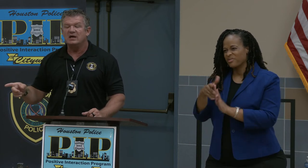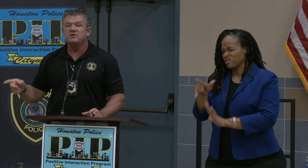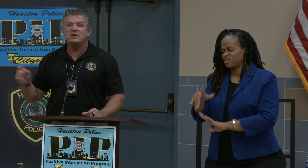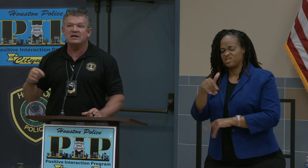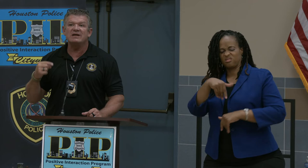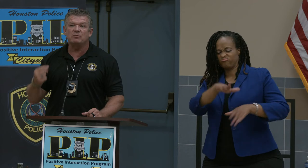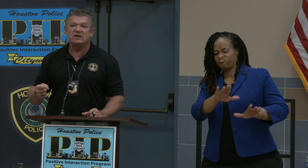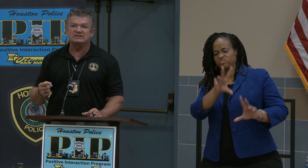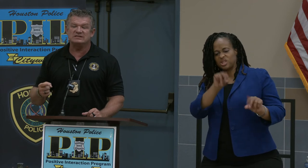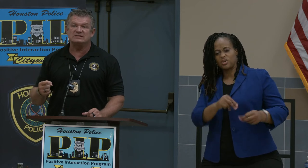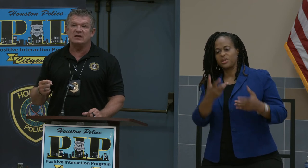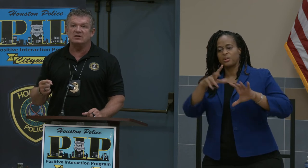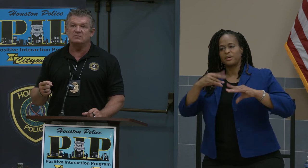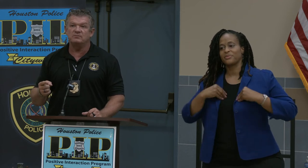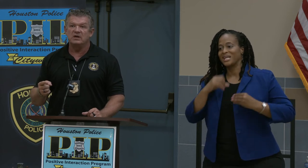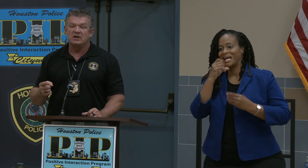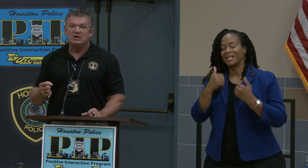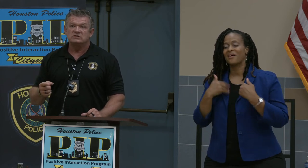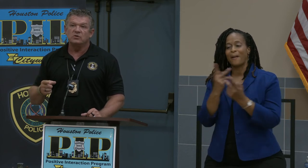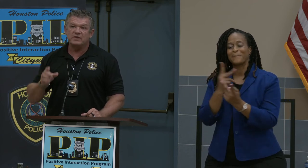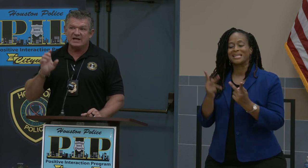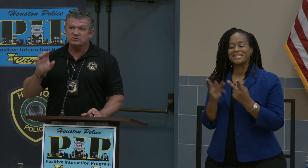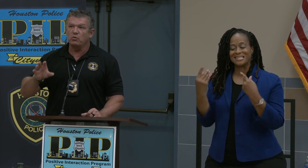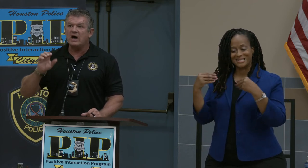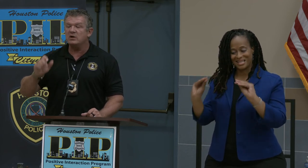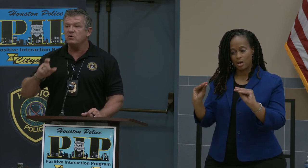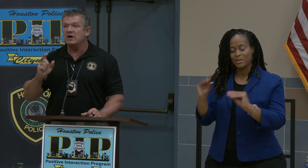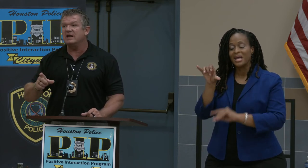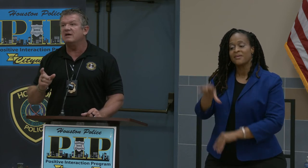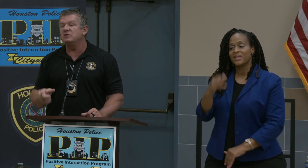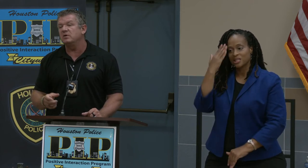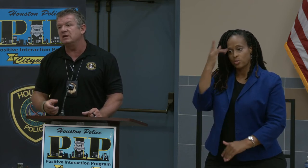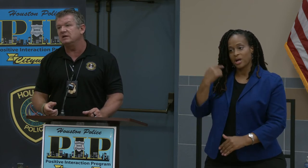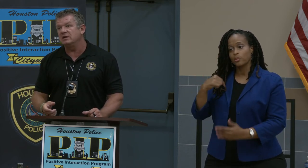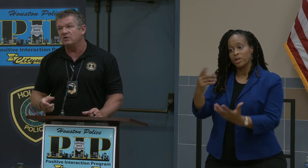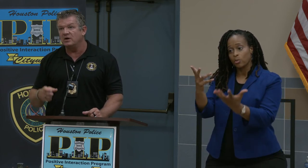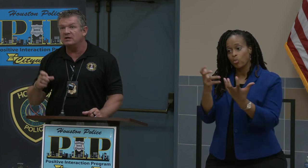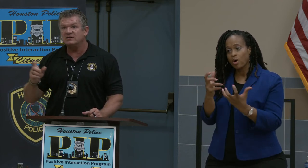They are not going to have a place to sell them. So that's why we want everybody underneath their